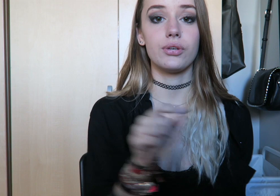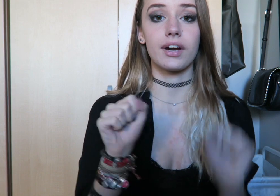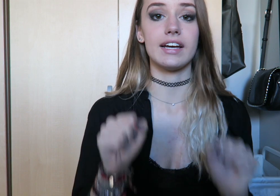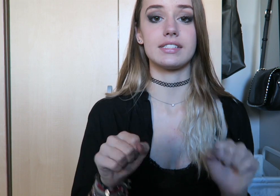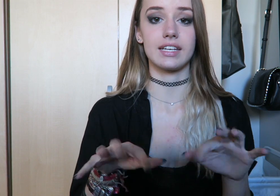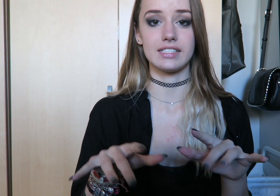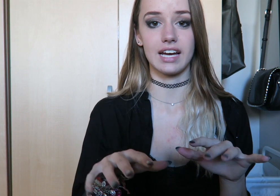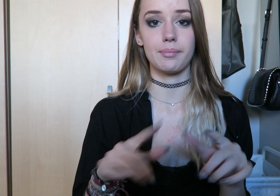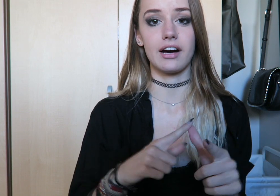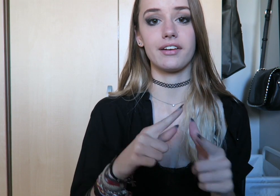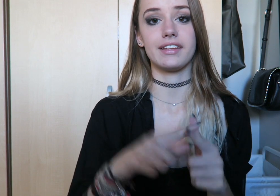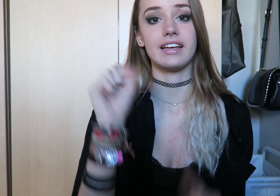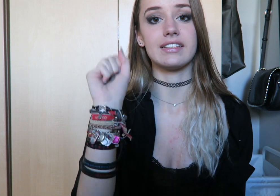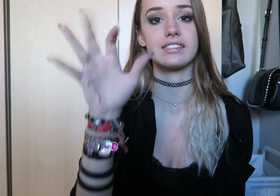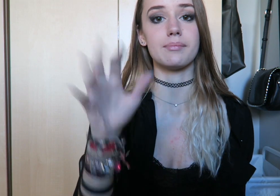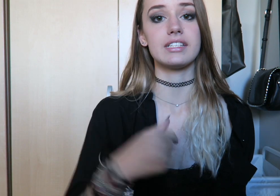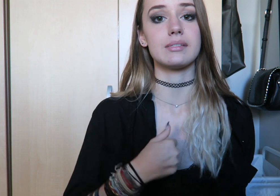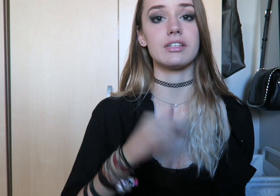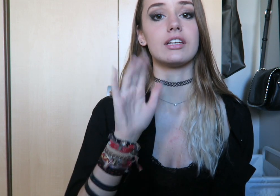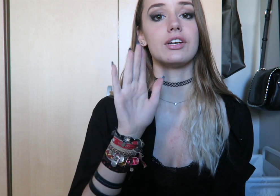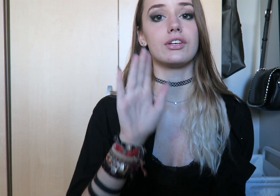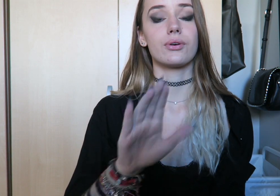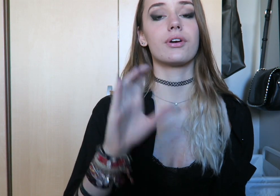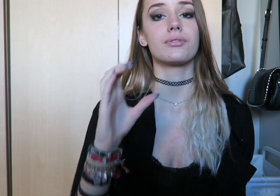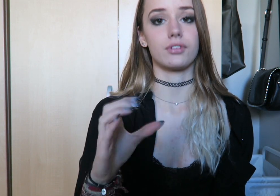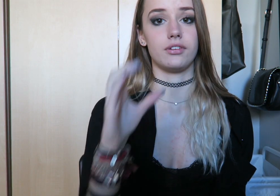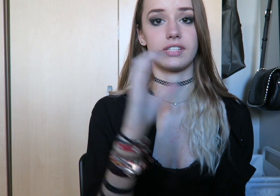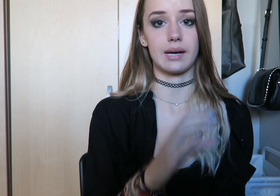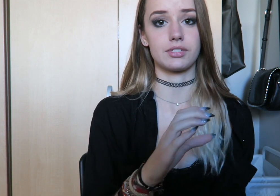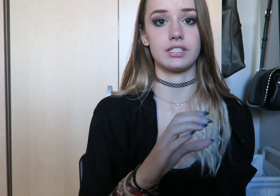You guys can type out and then submit to me your own closed captions